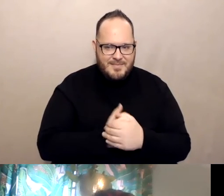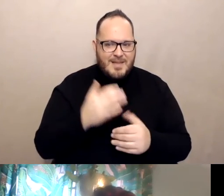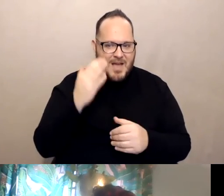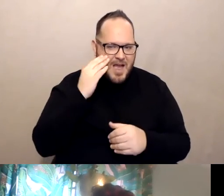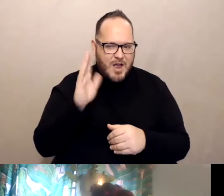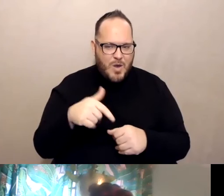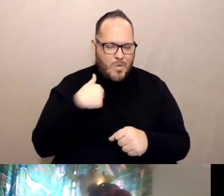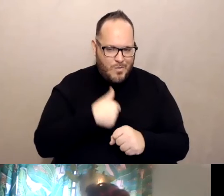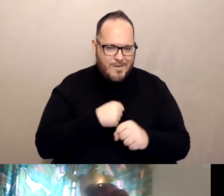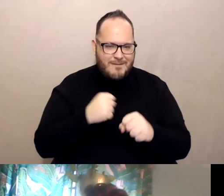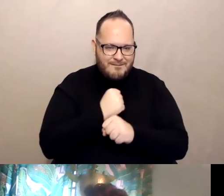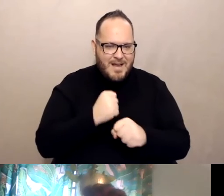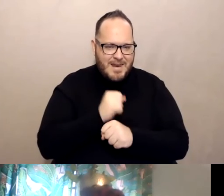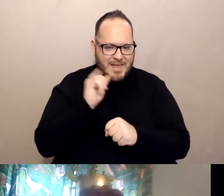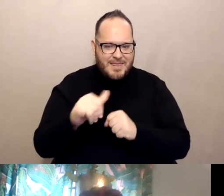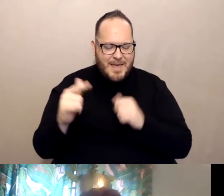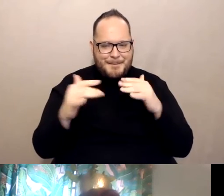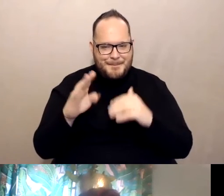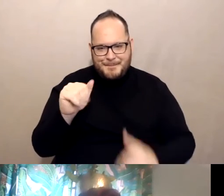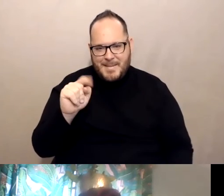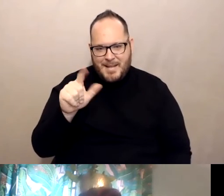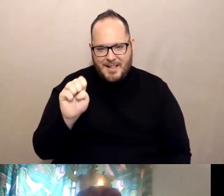Yeah, they're wanting to wait